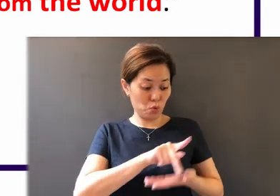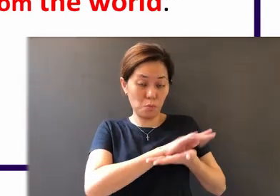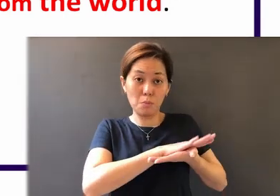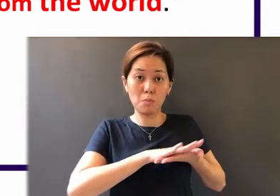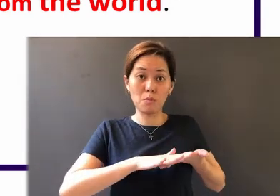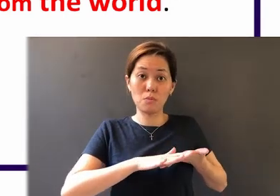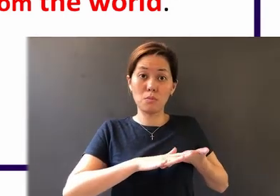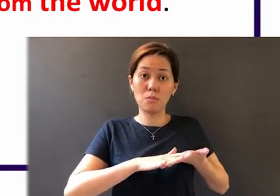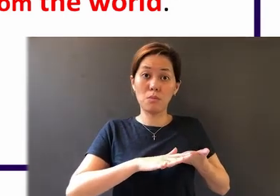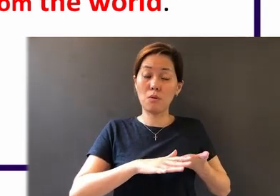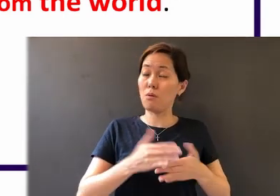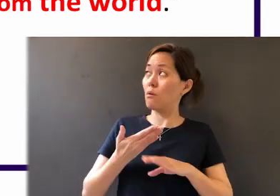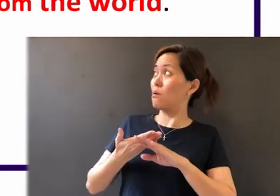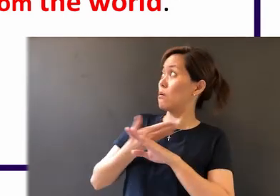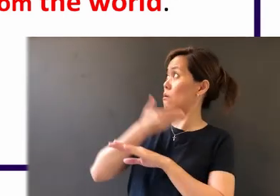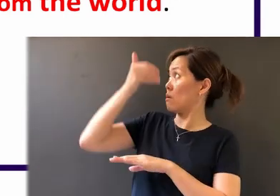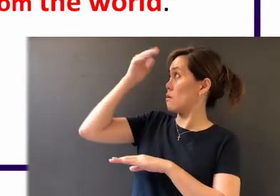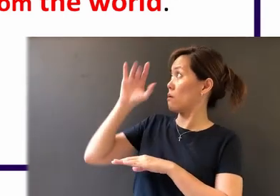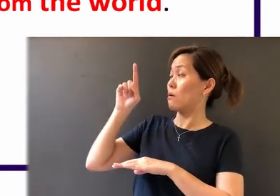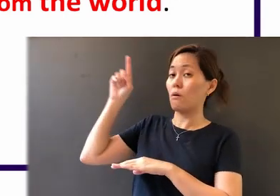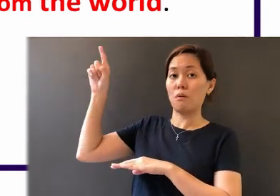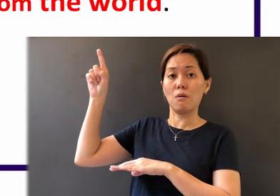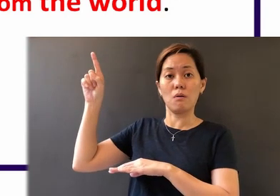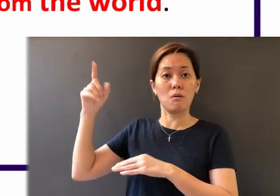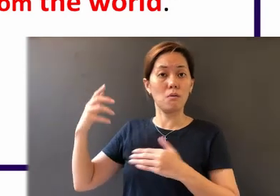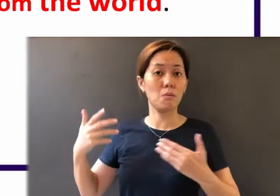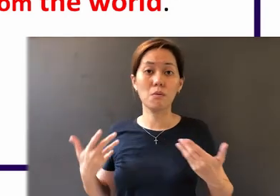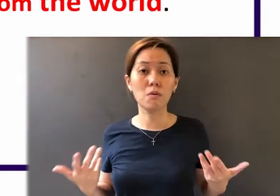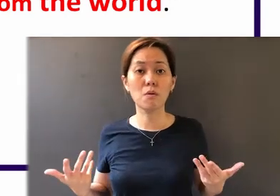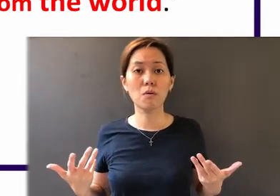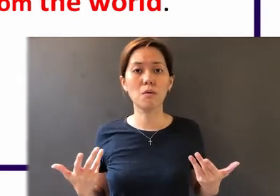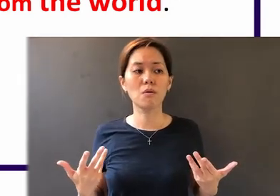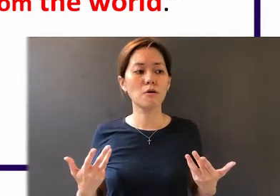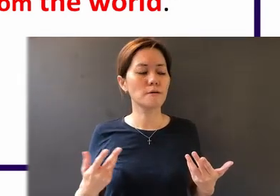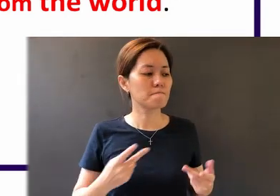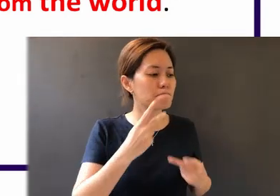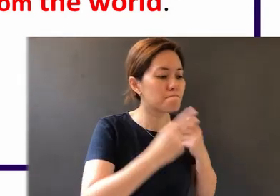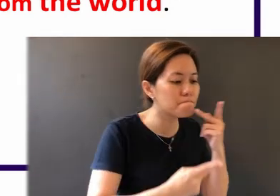before God the Father is this: to visit orphans